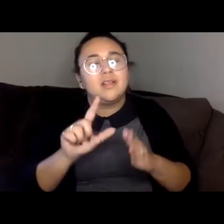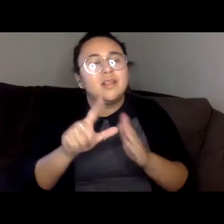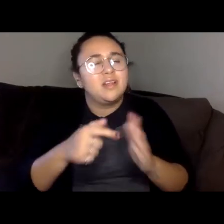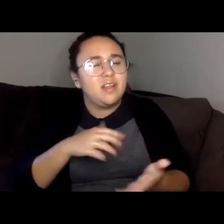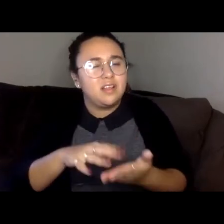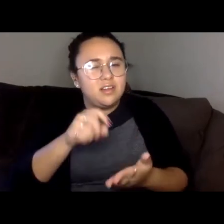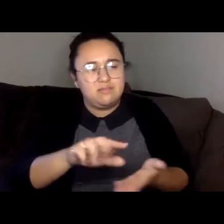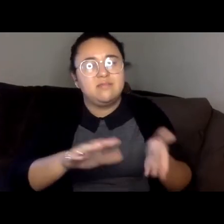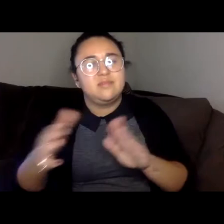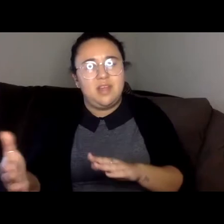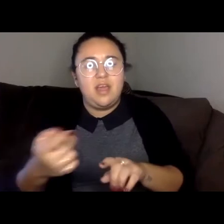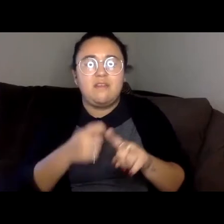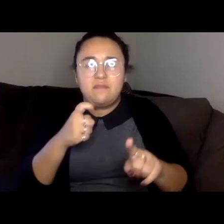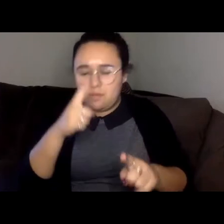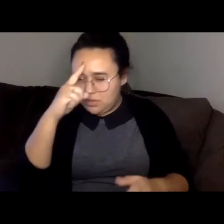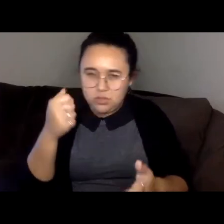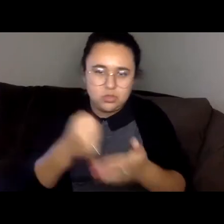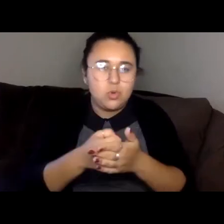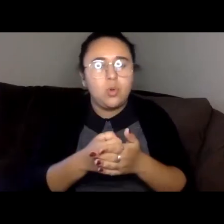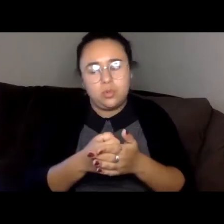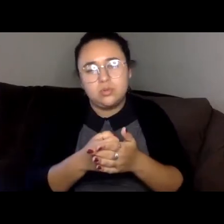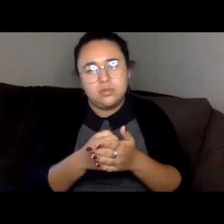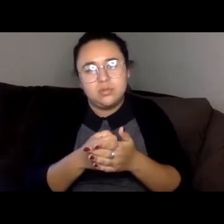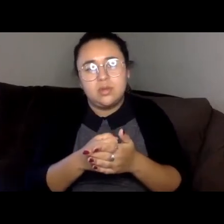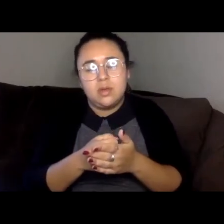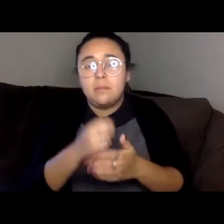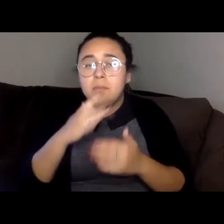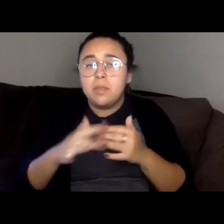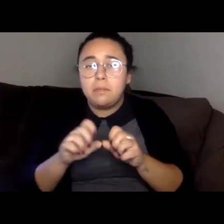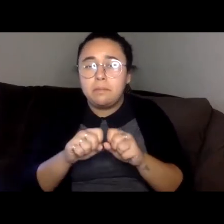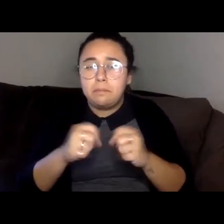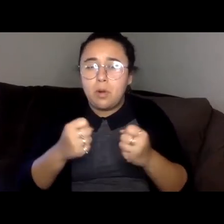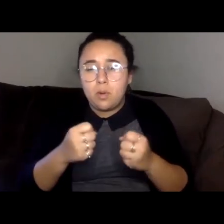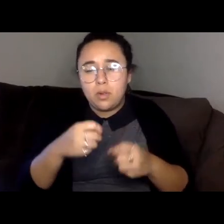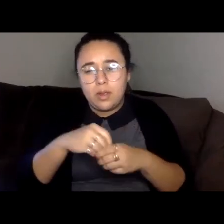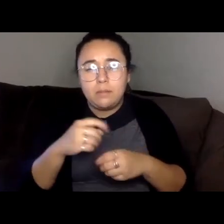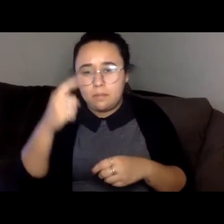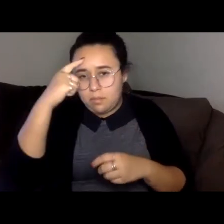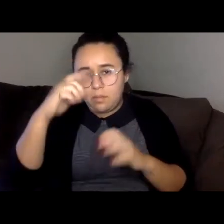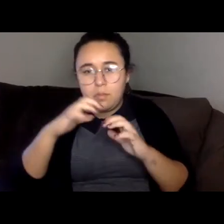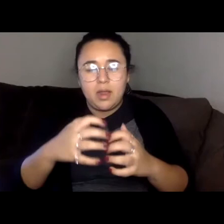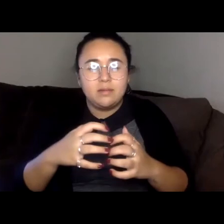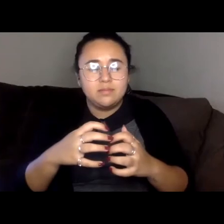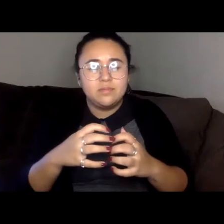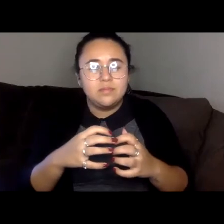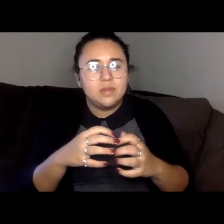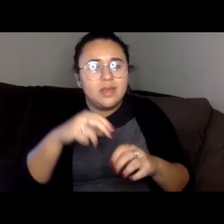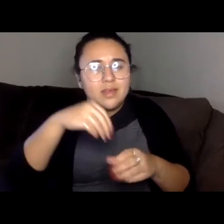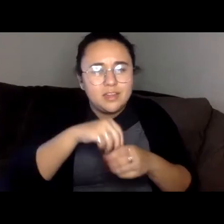vessel that ruptured in his brain. Even when I learned he had died sitting in a chair, not drowning in the river, and that